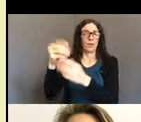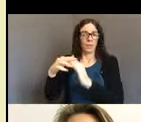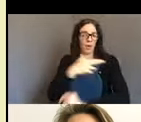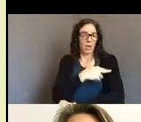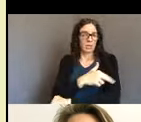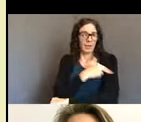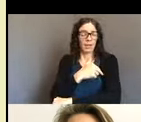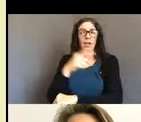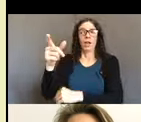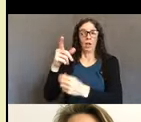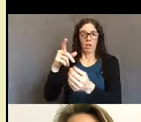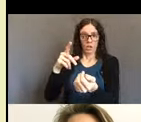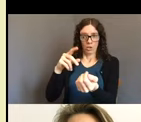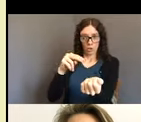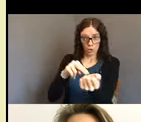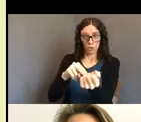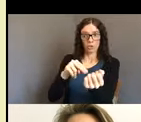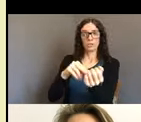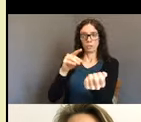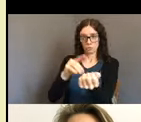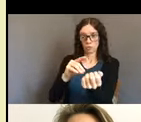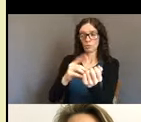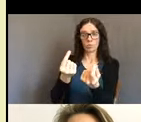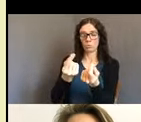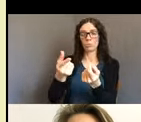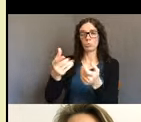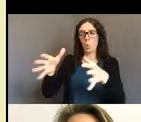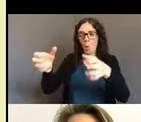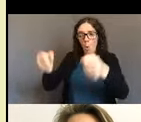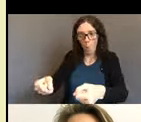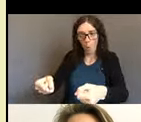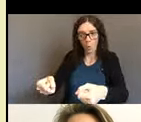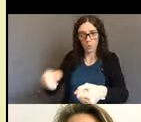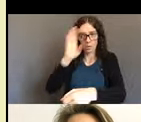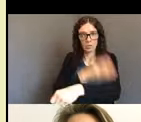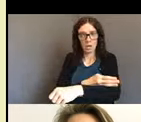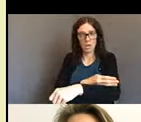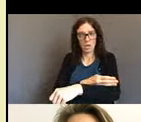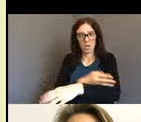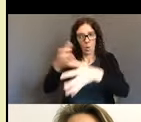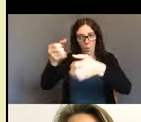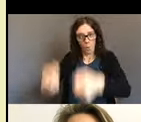he wasn't doing well with that, and so the doctor said what can we do to help. I said leave your hands off.